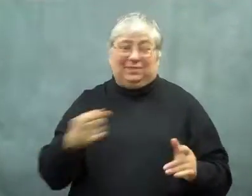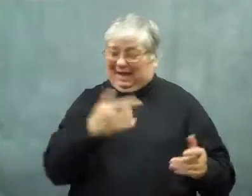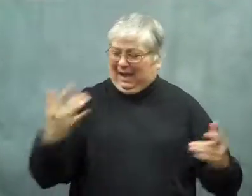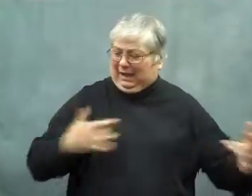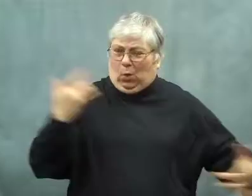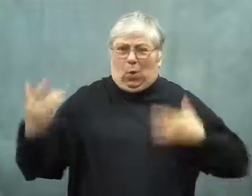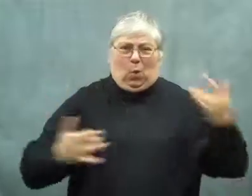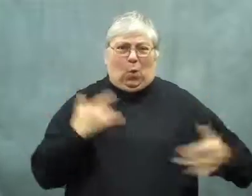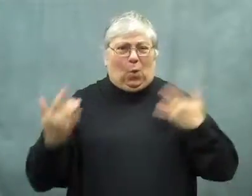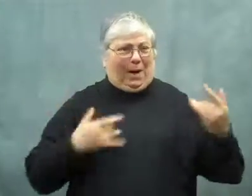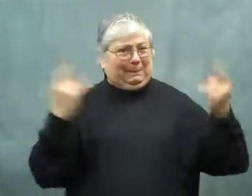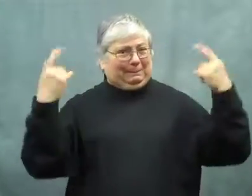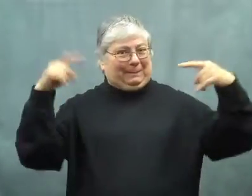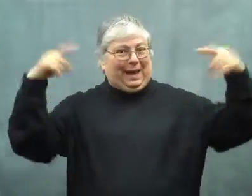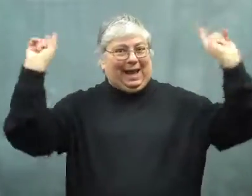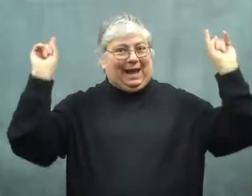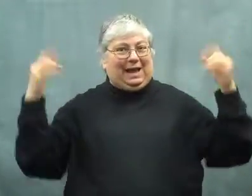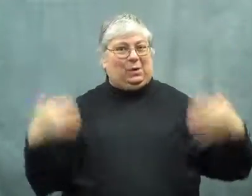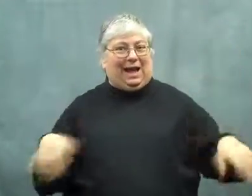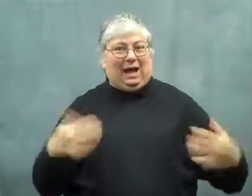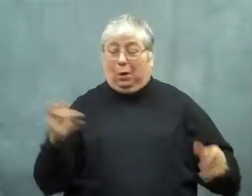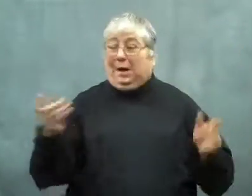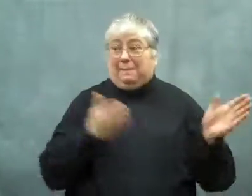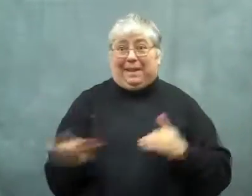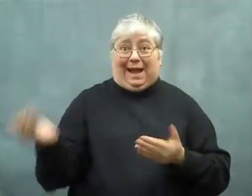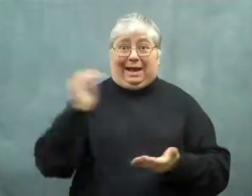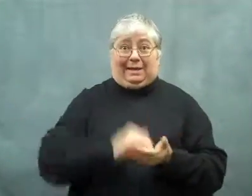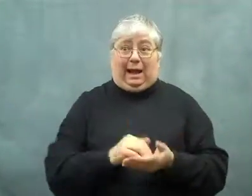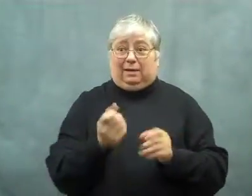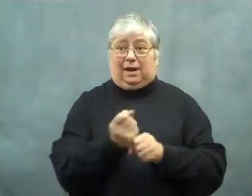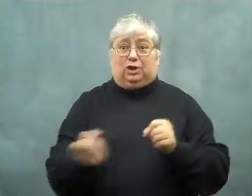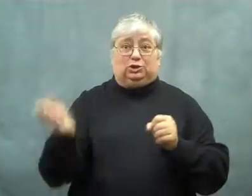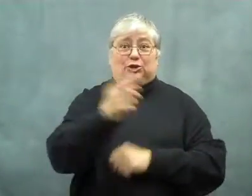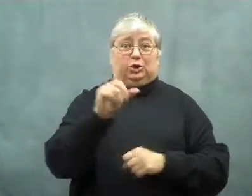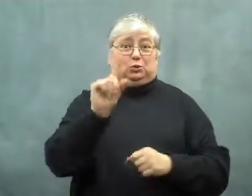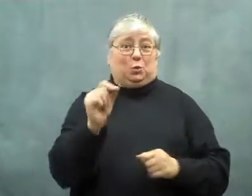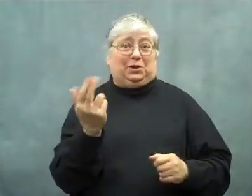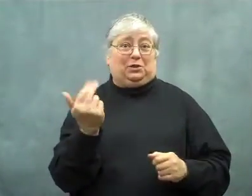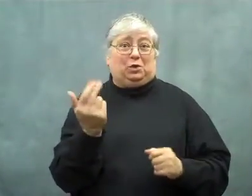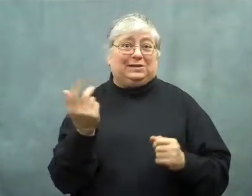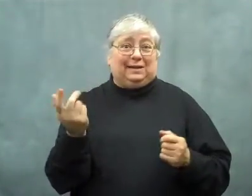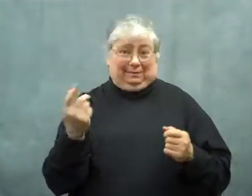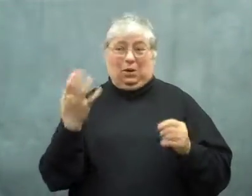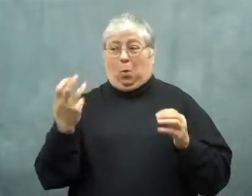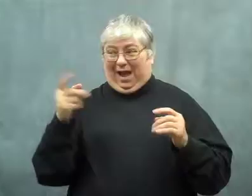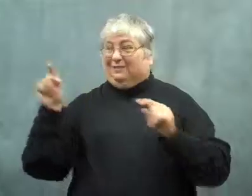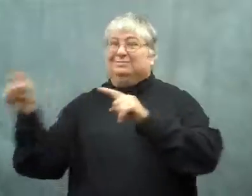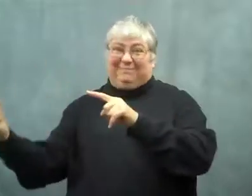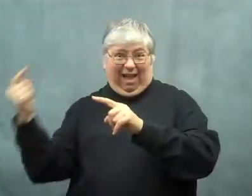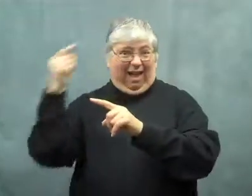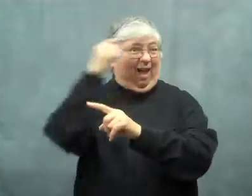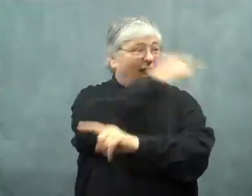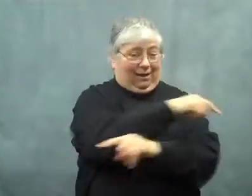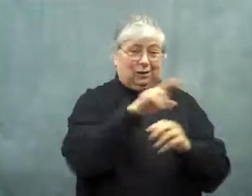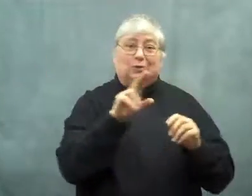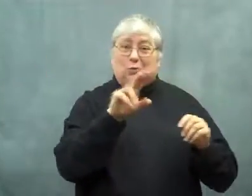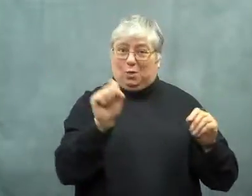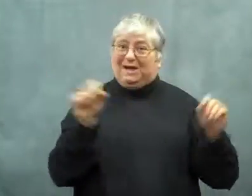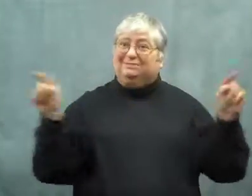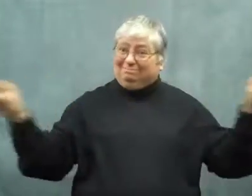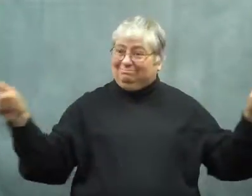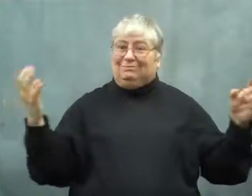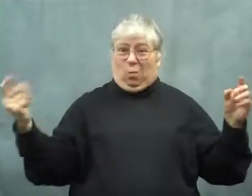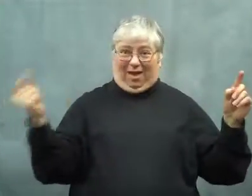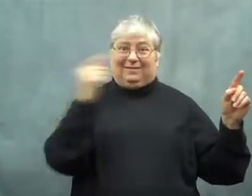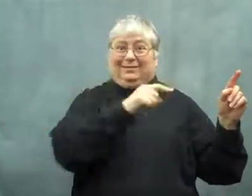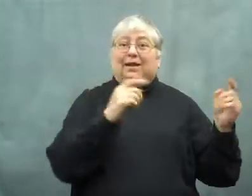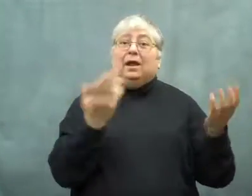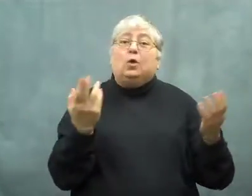He was so excited to have succeeded.